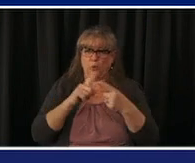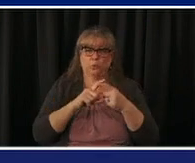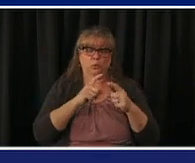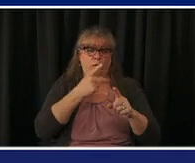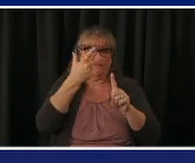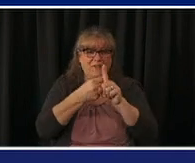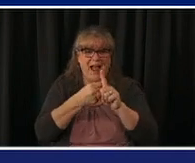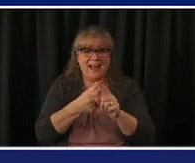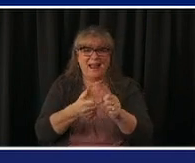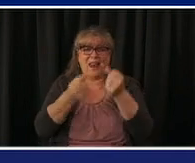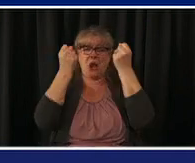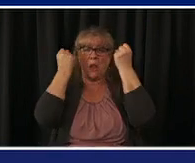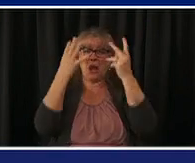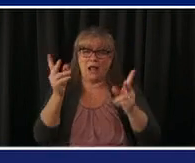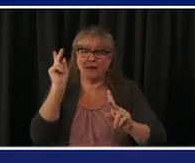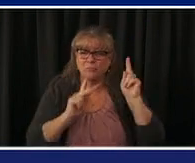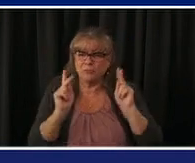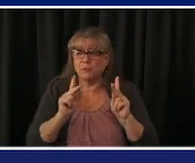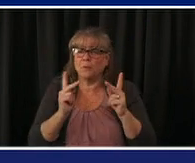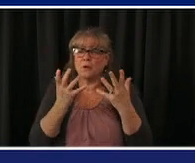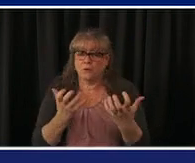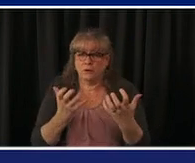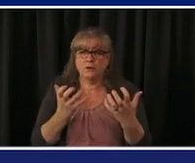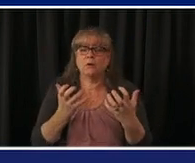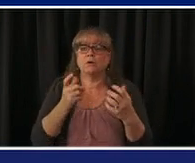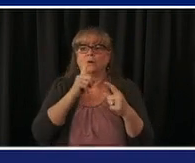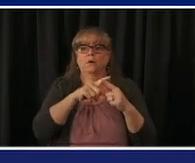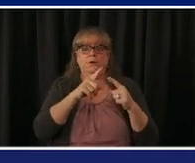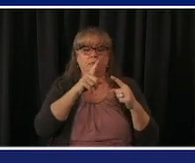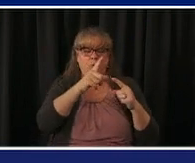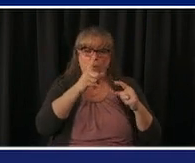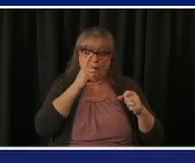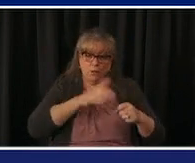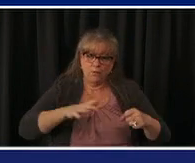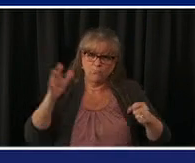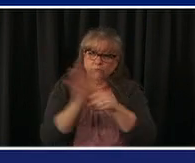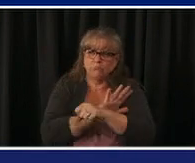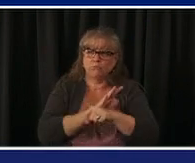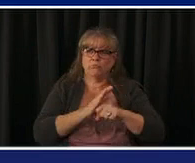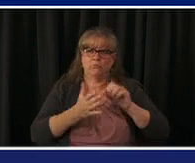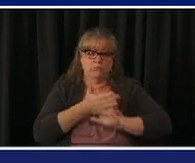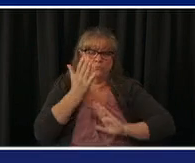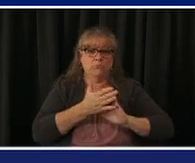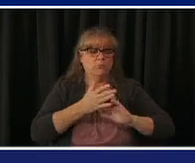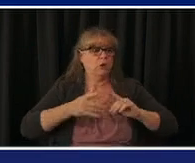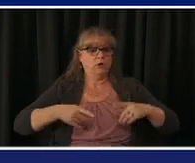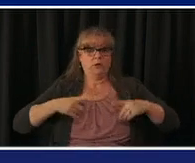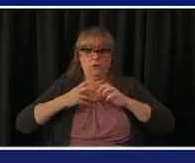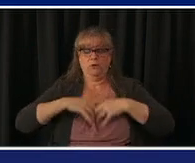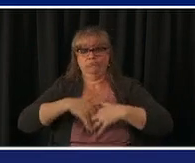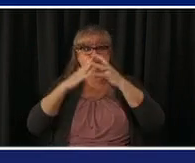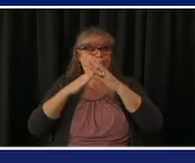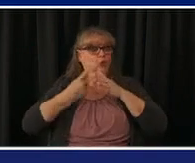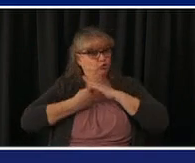up and going full throttle by uh april 2nd able to administer as many doses of the vaccine as we get